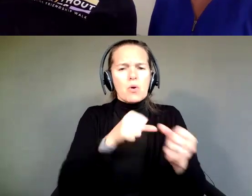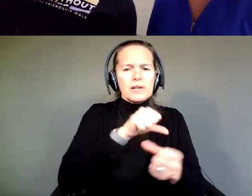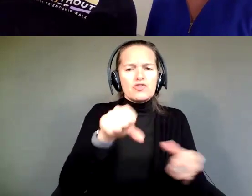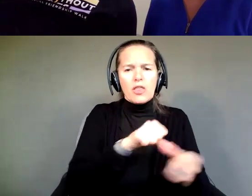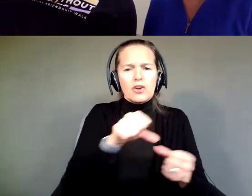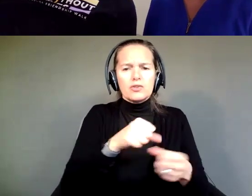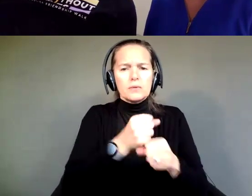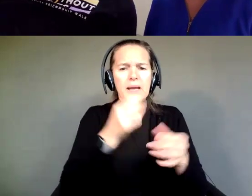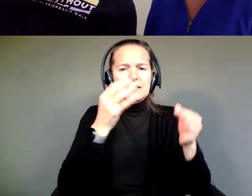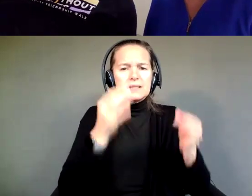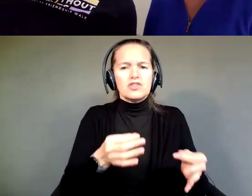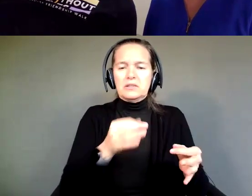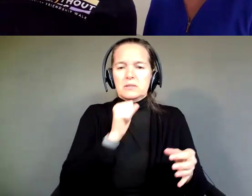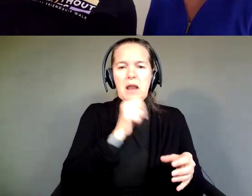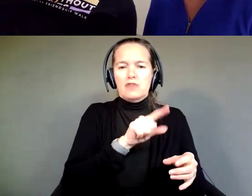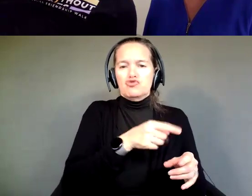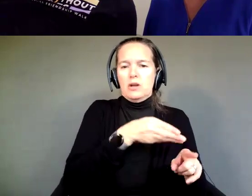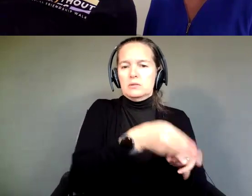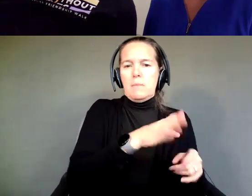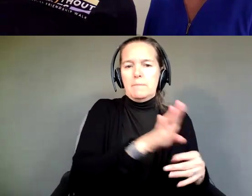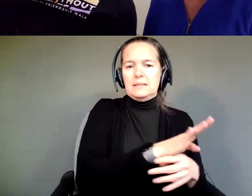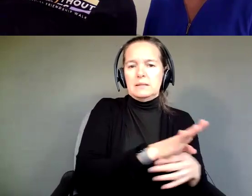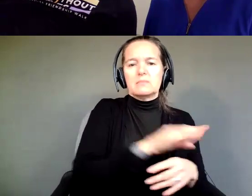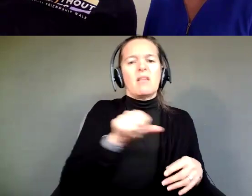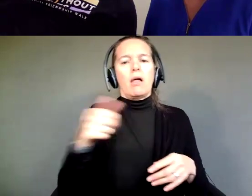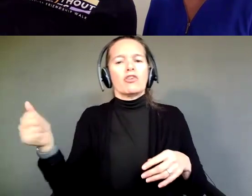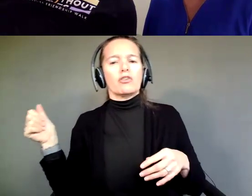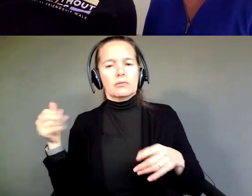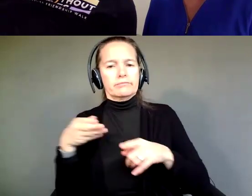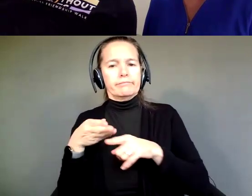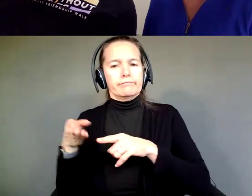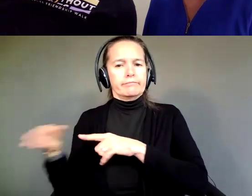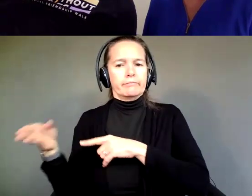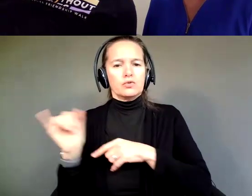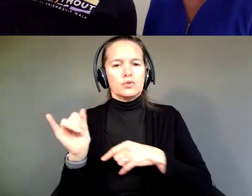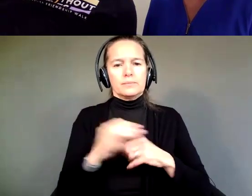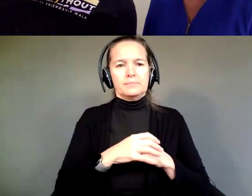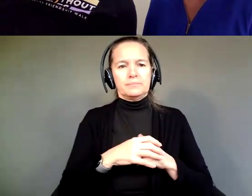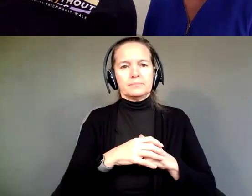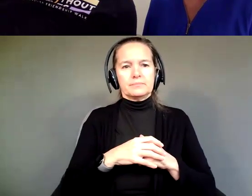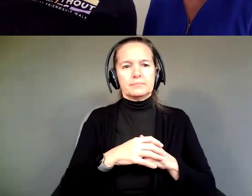decisions outside of business? How do we do it? How do we?